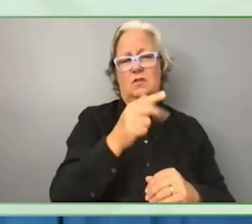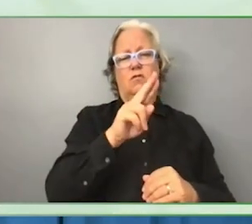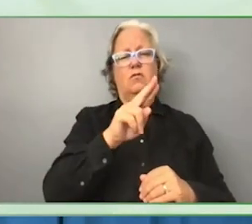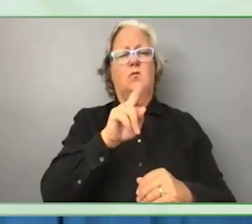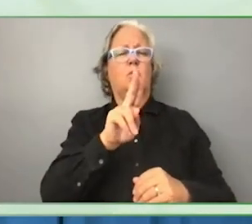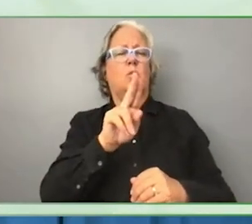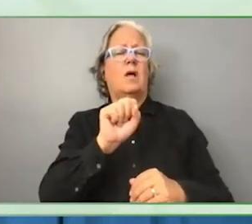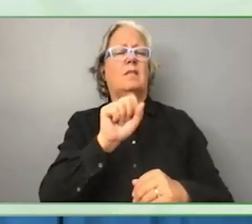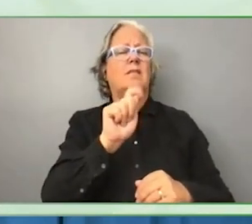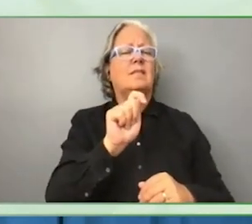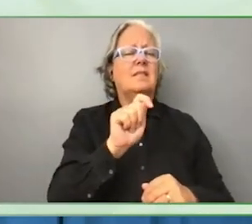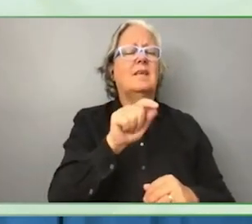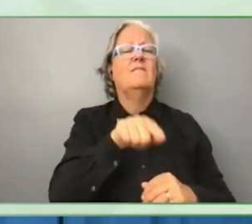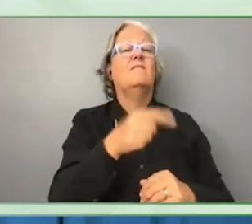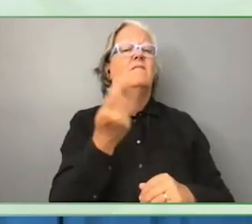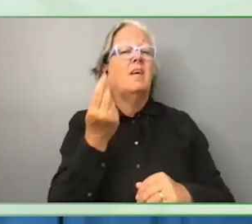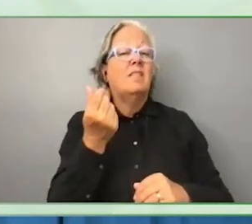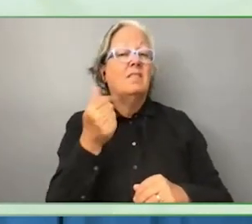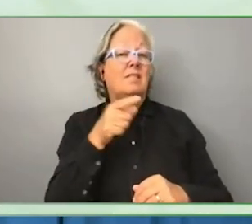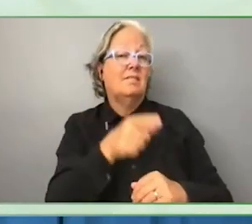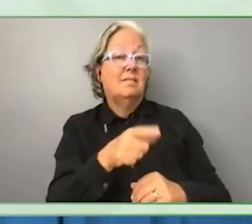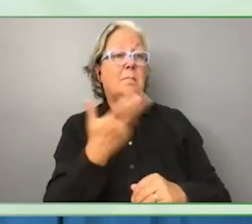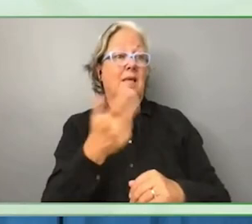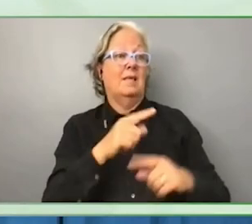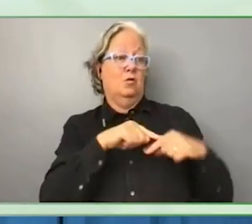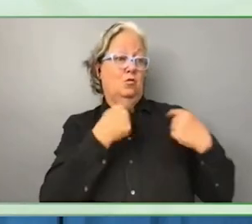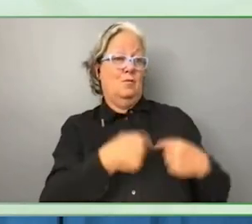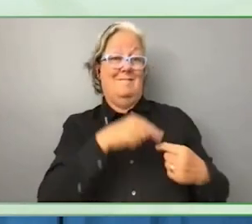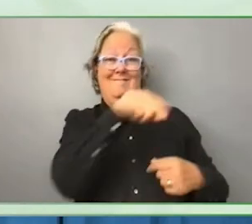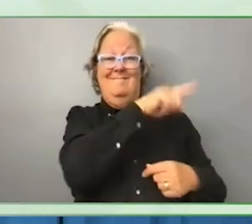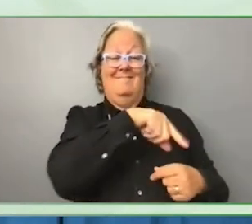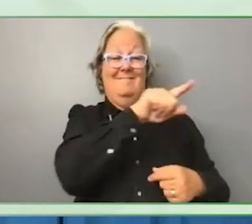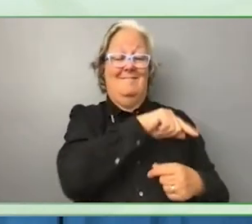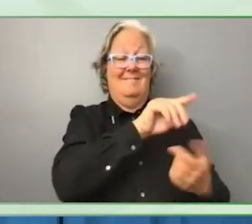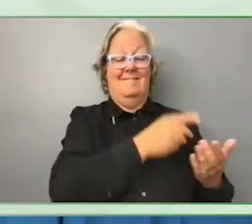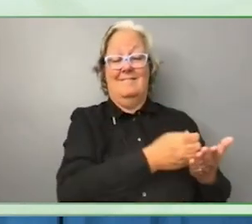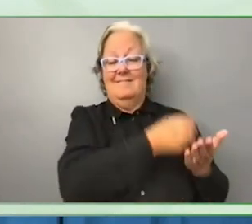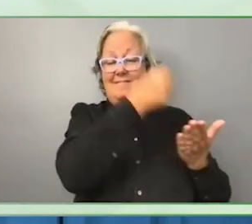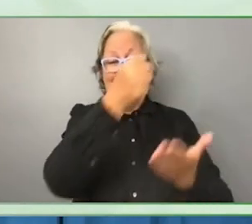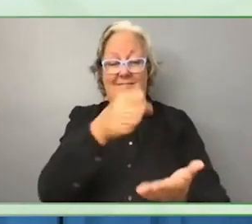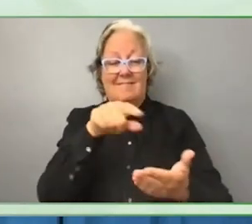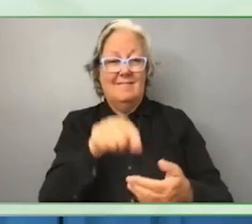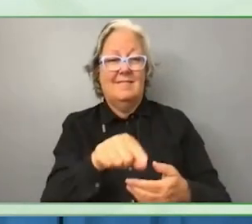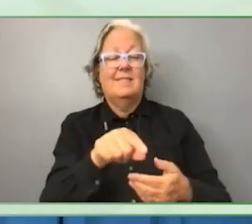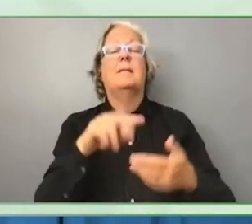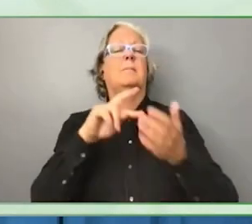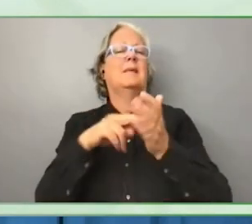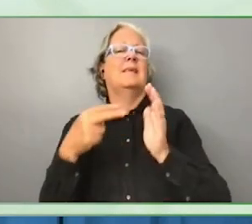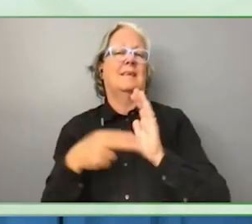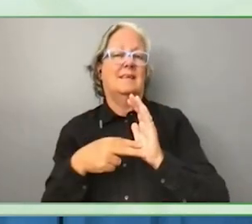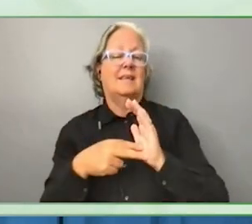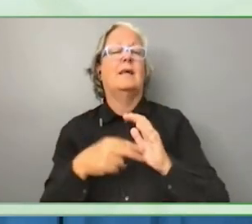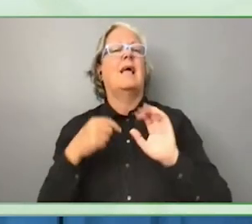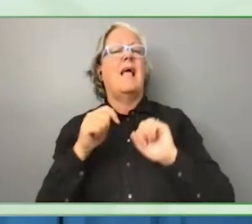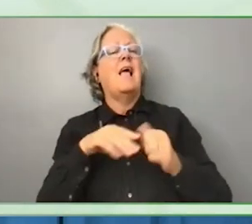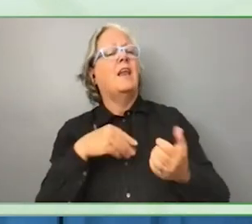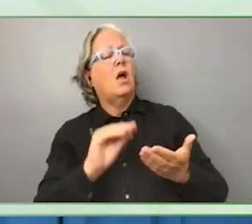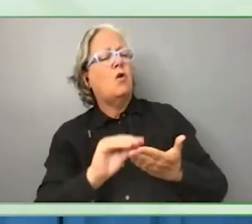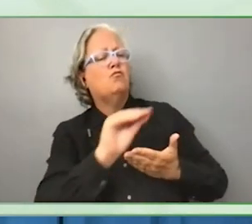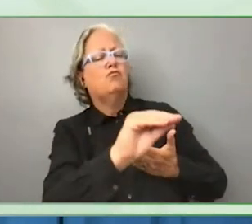donors, we can intentionally focus on ongoing existing lending programs in order to have greater impact.